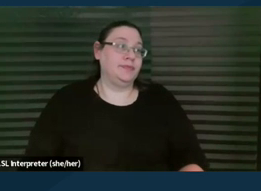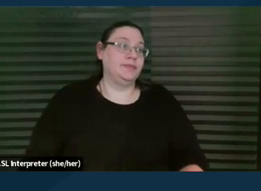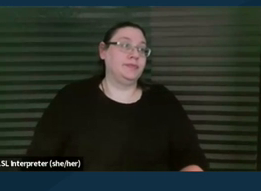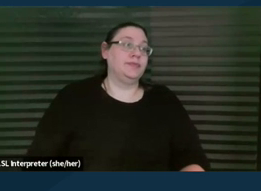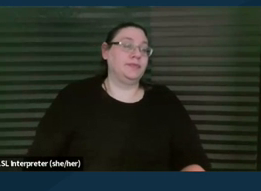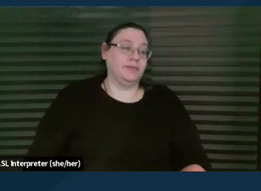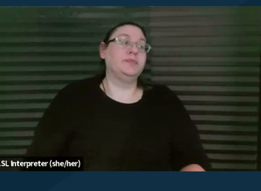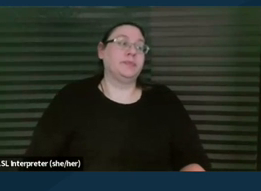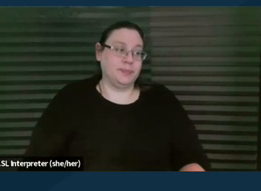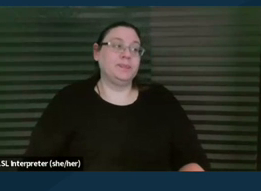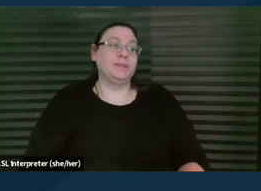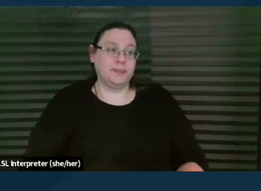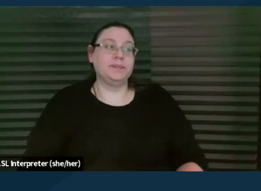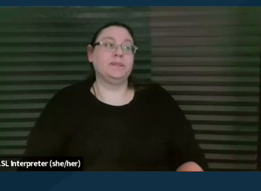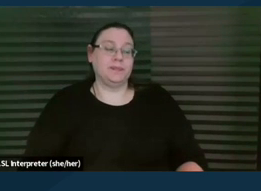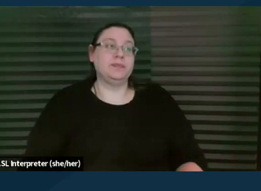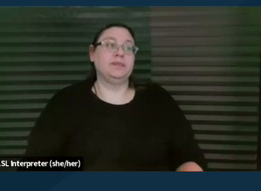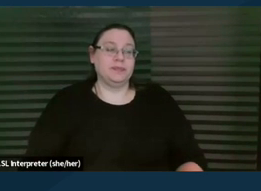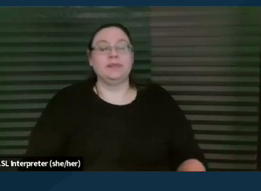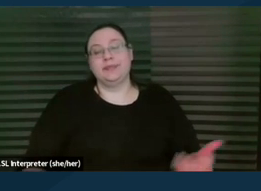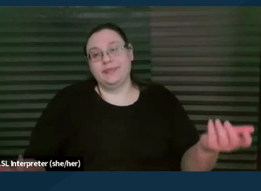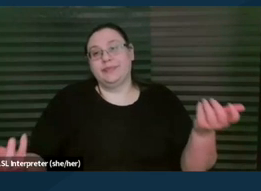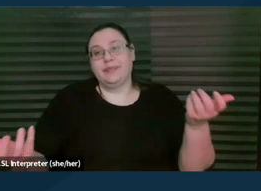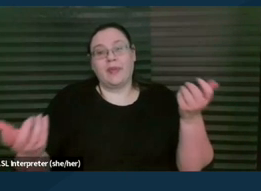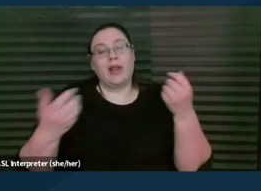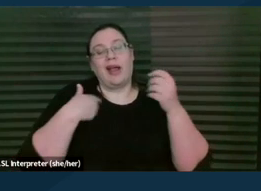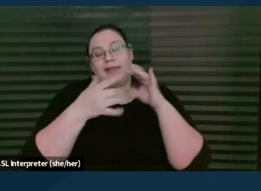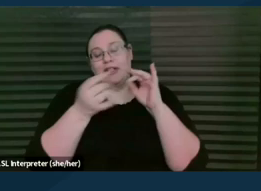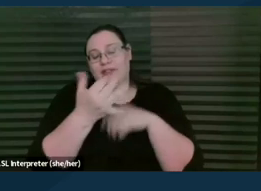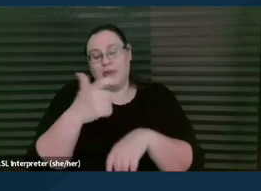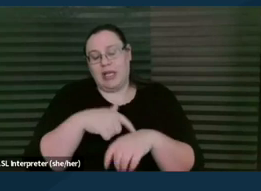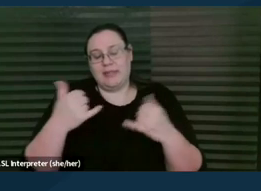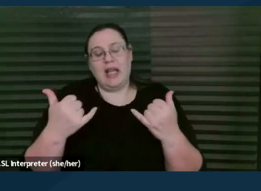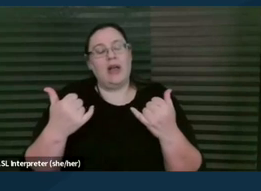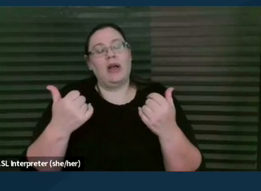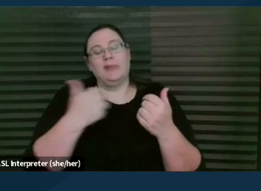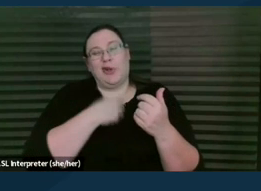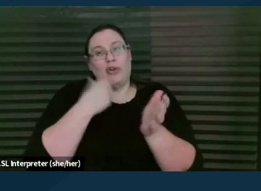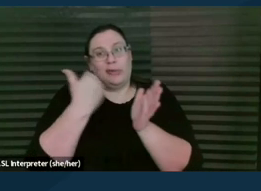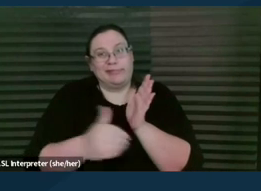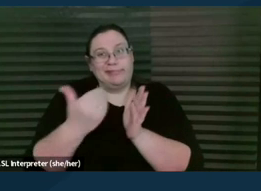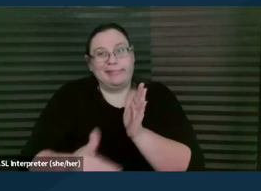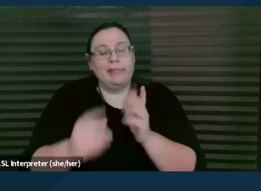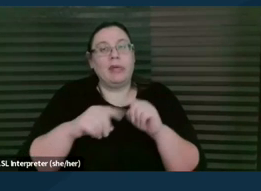Okay. And I, you know, I said this a few times now, we don't wanna be redundant, but we really want to emphasize it.